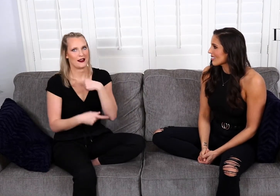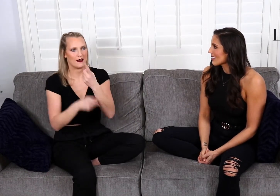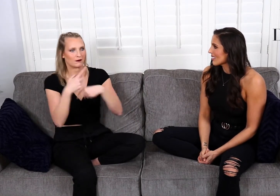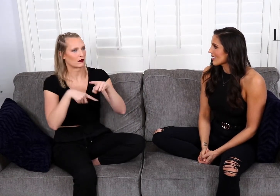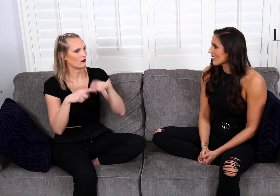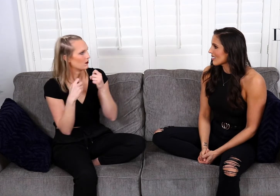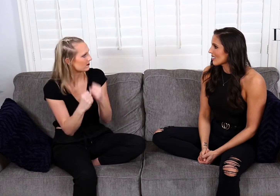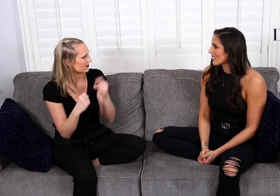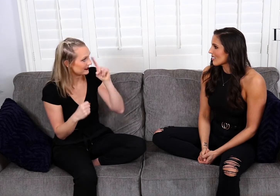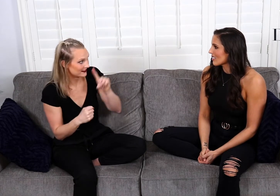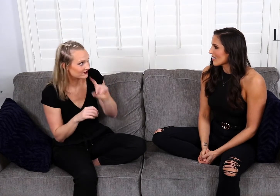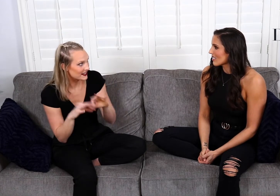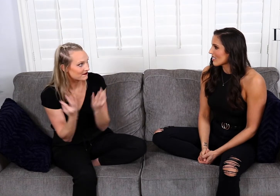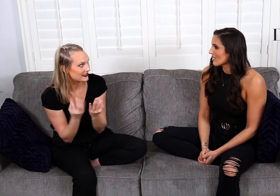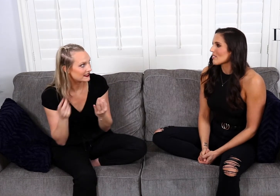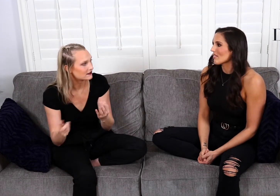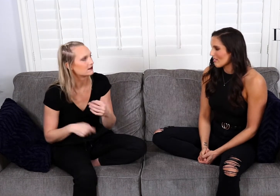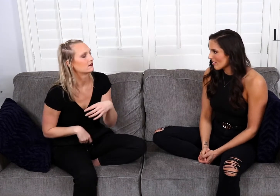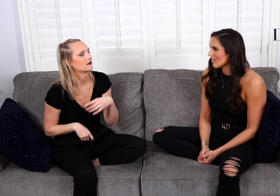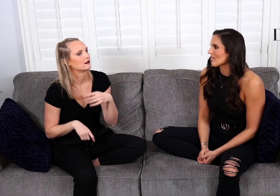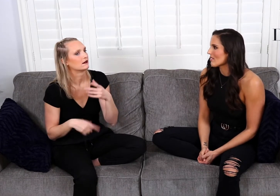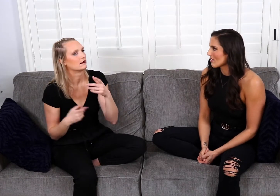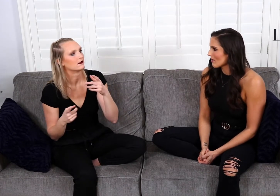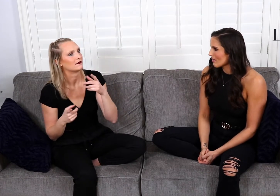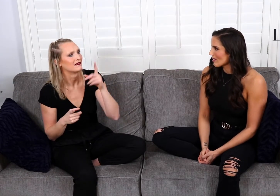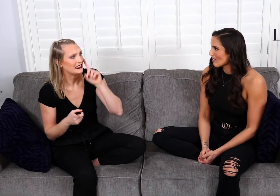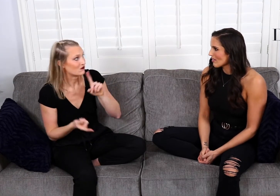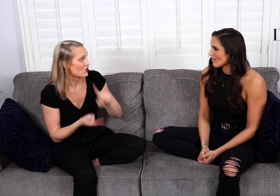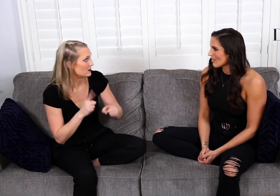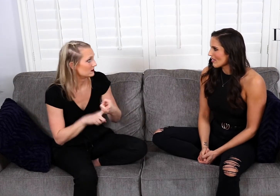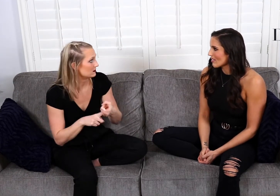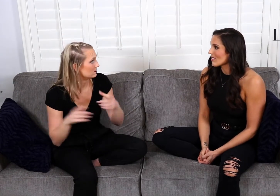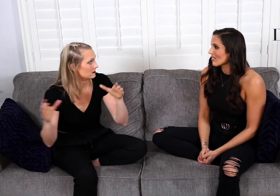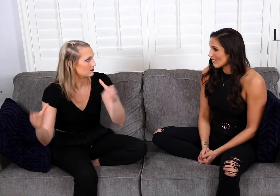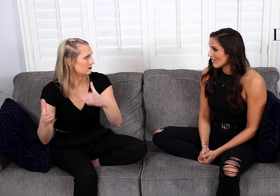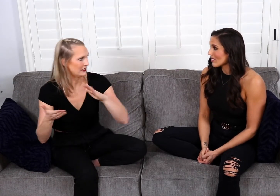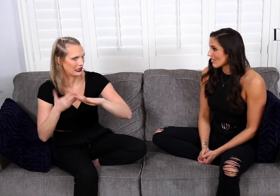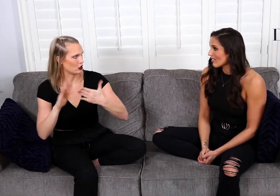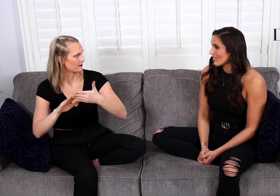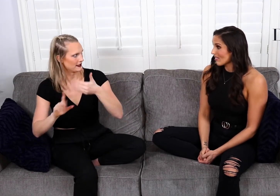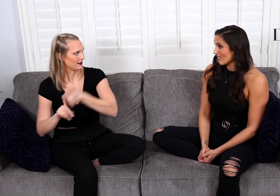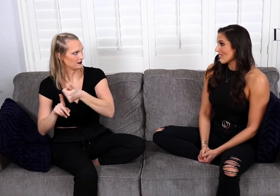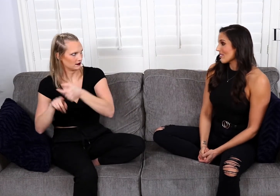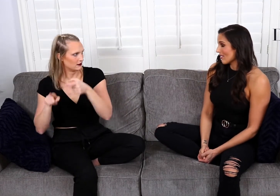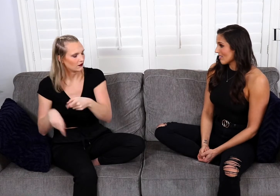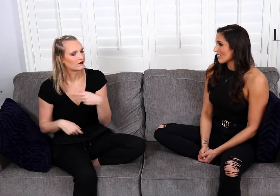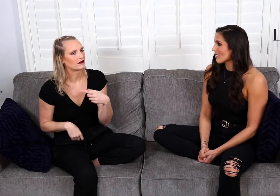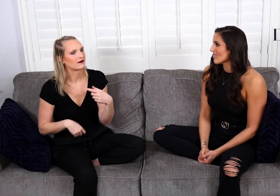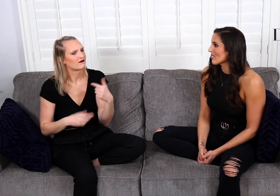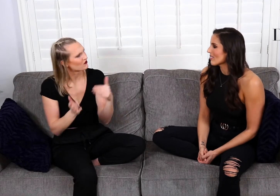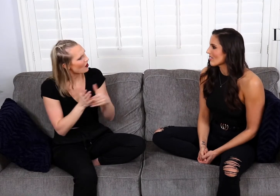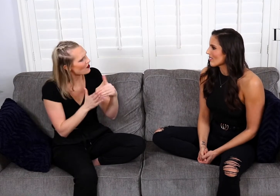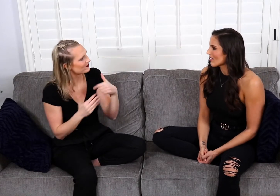And it's interesting, because I come from a strong Deaf family. And I have Deaf friends in the Deaf community and oftentimes